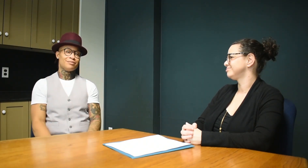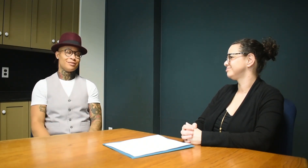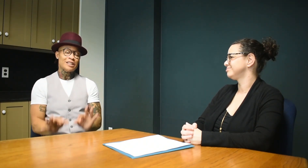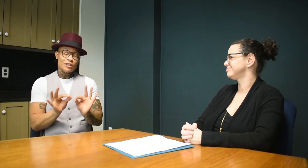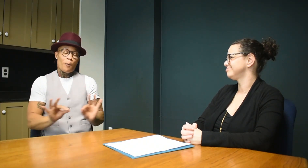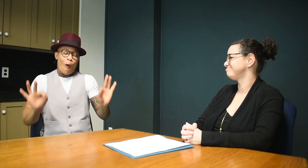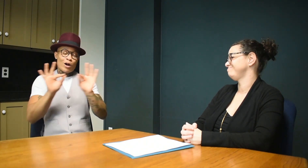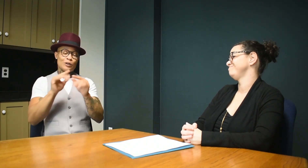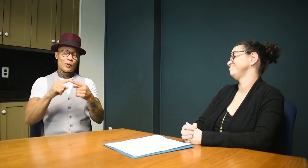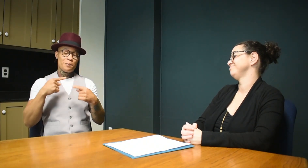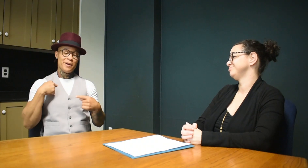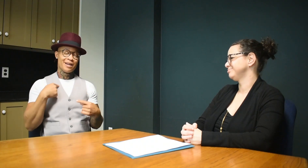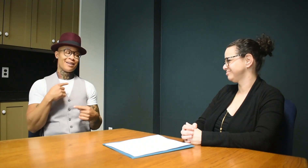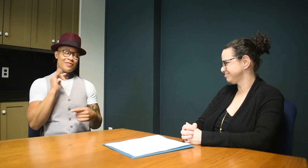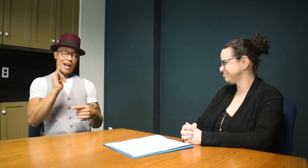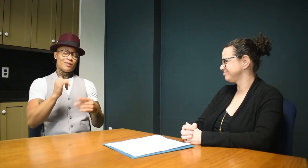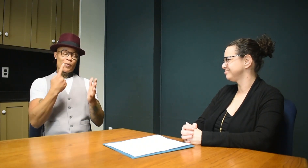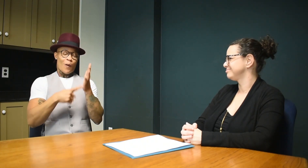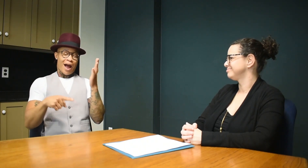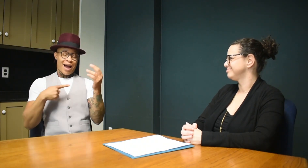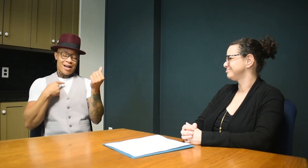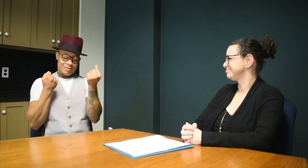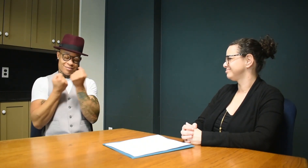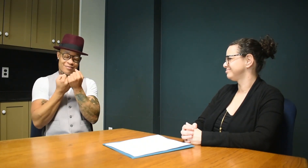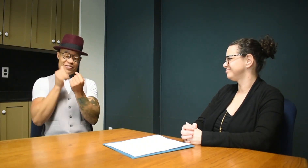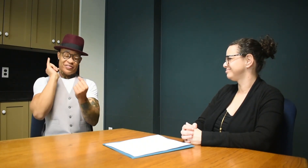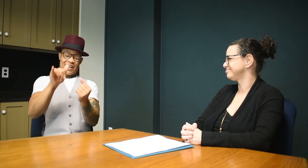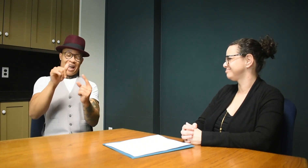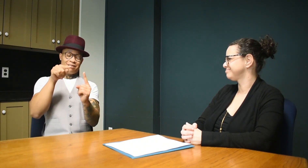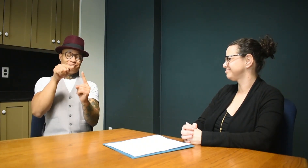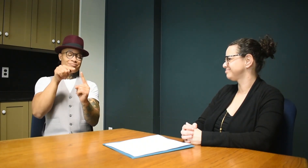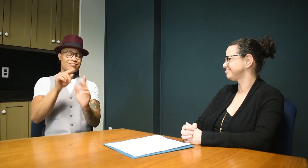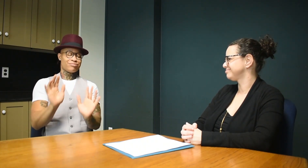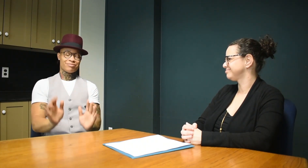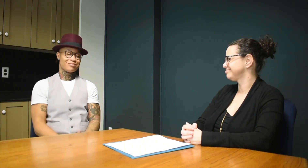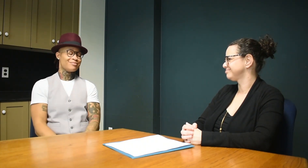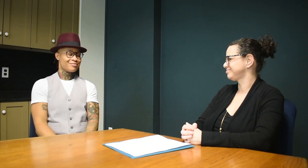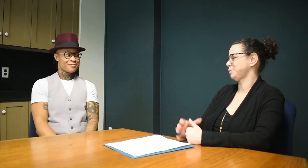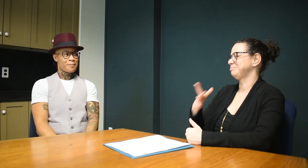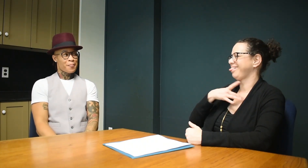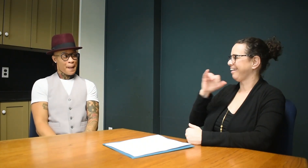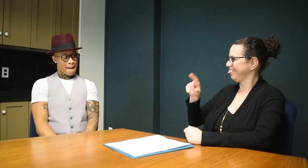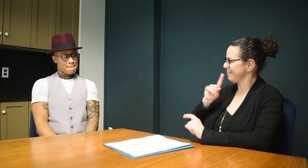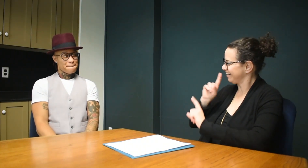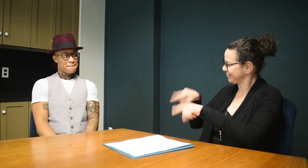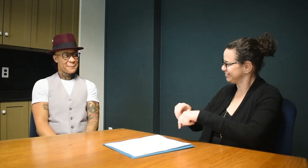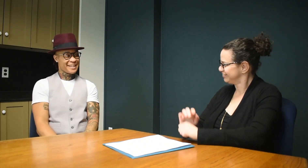It's important for me as an advocate for the LGBTQ community. Great answer!